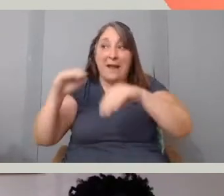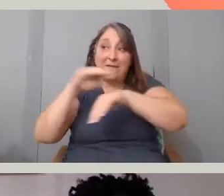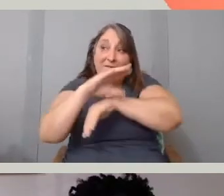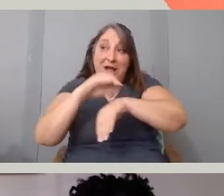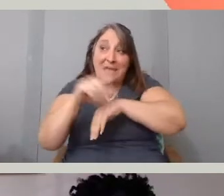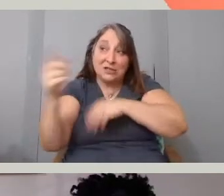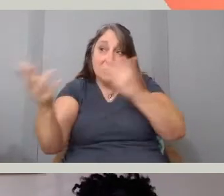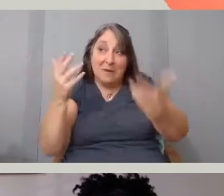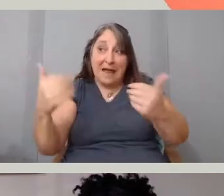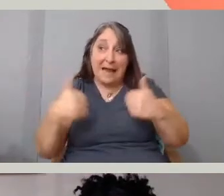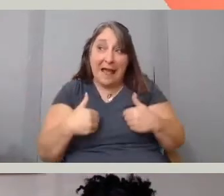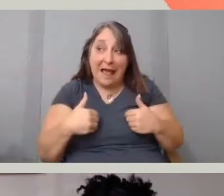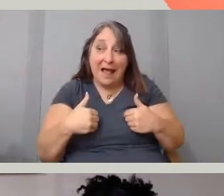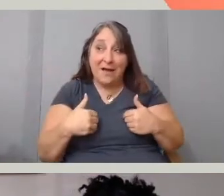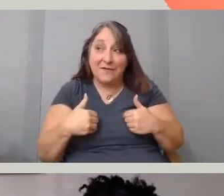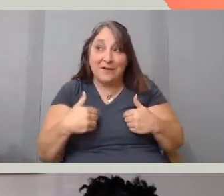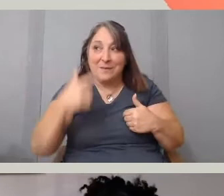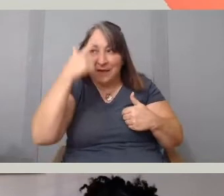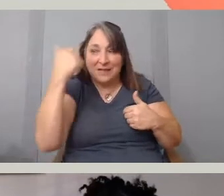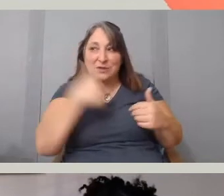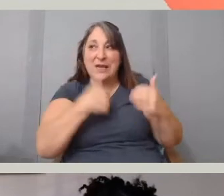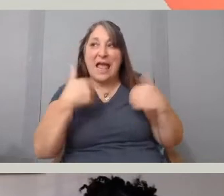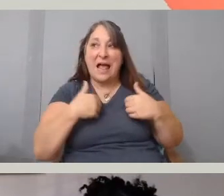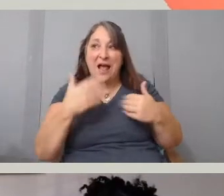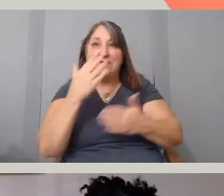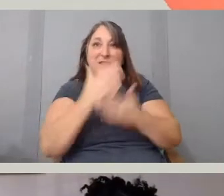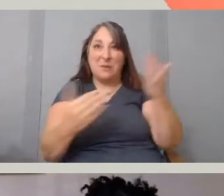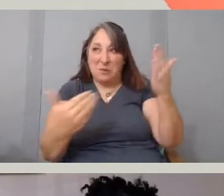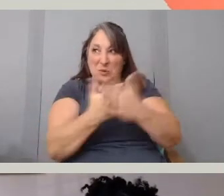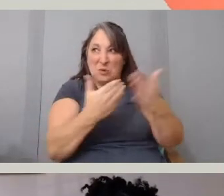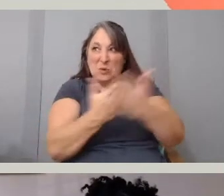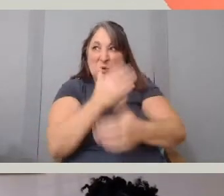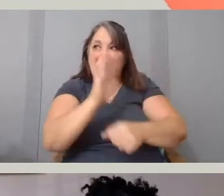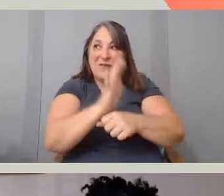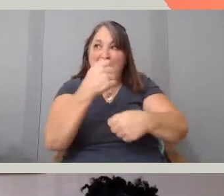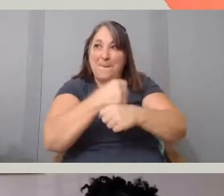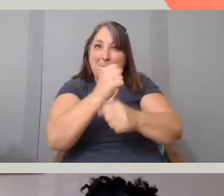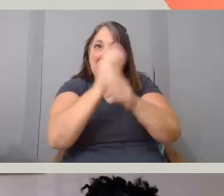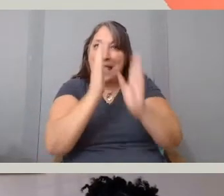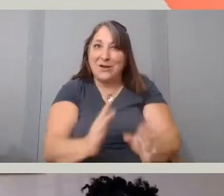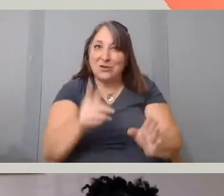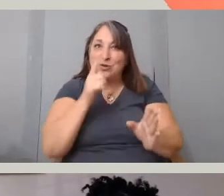because I think we also have a lot of emerging filmmakers and listening, and it could be advice